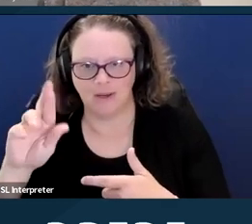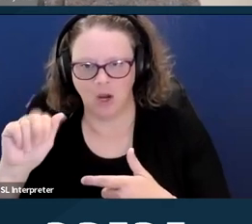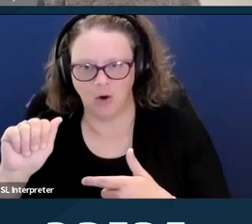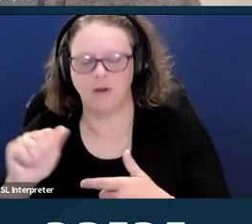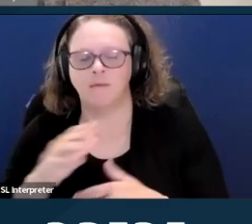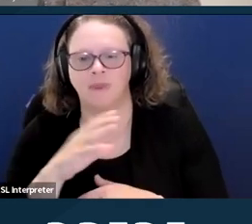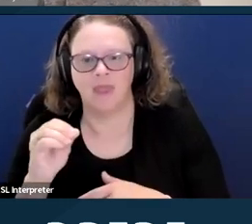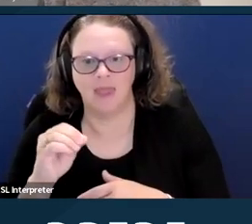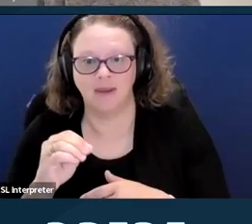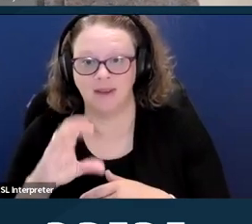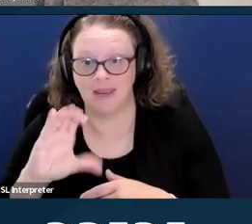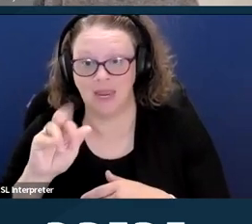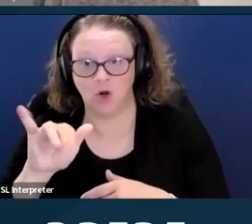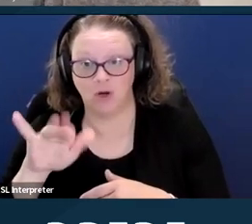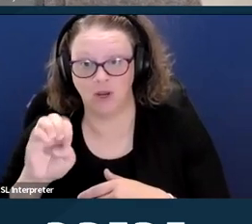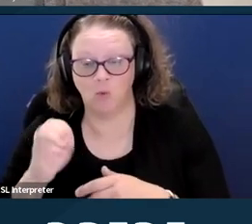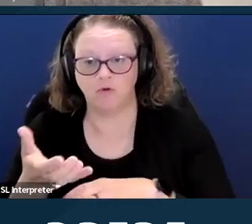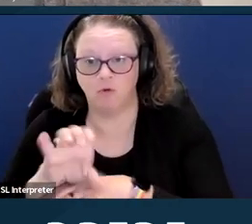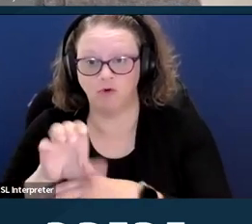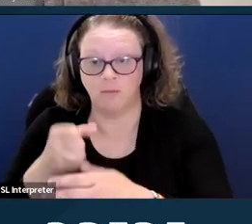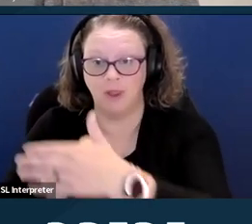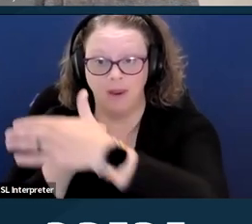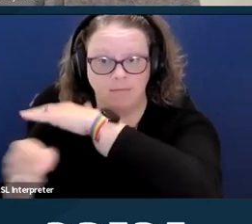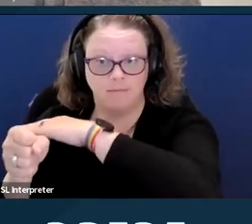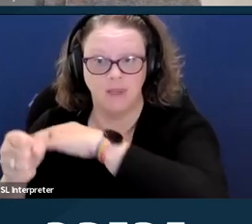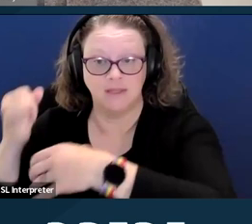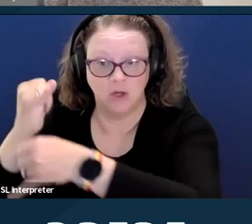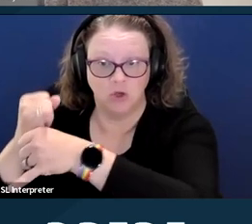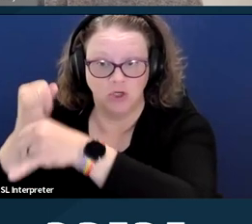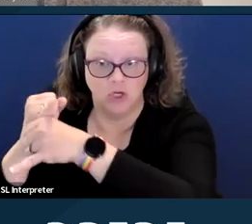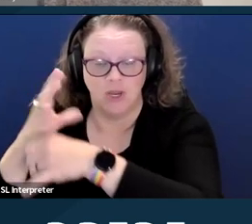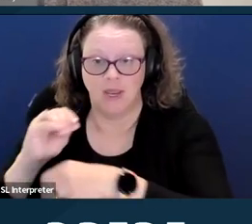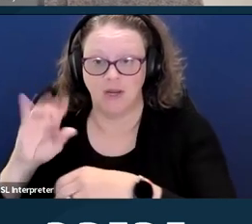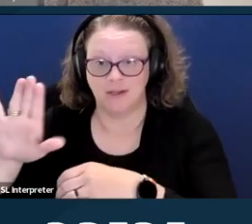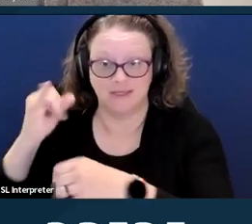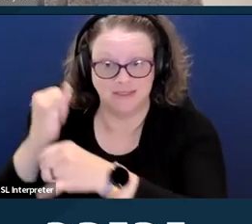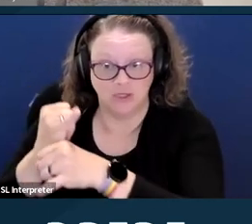and her institution attempted to sterilize her against her will